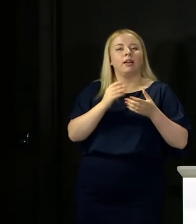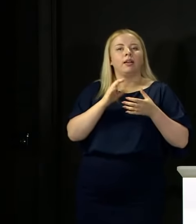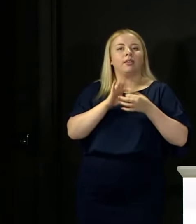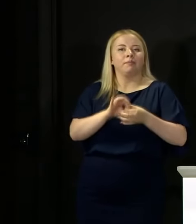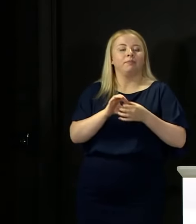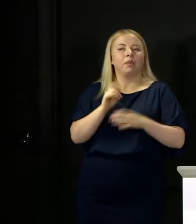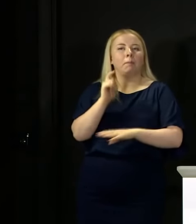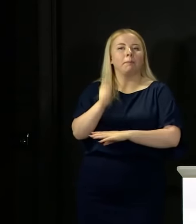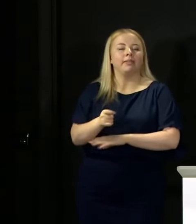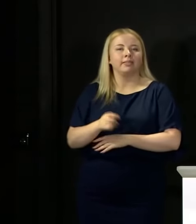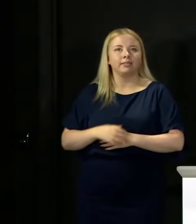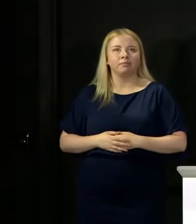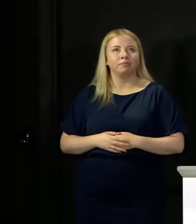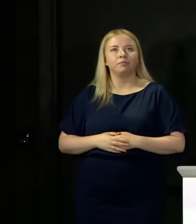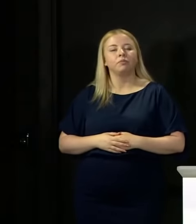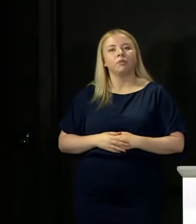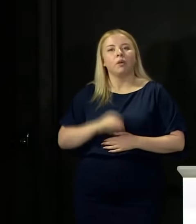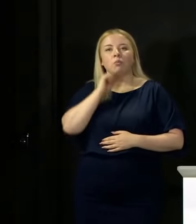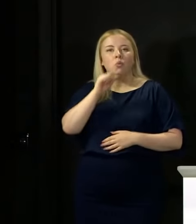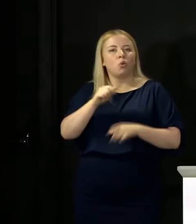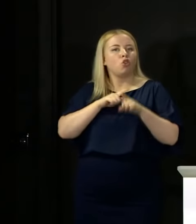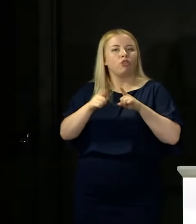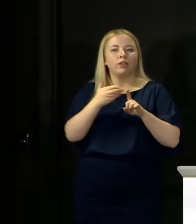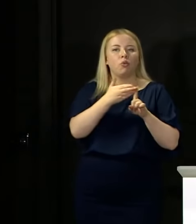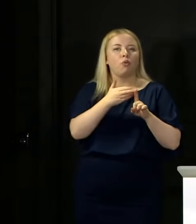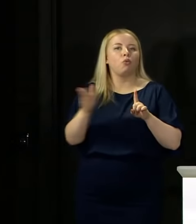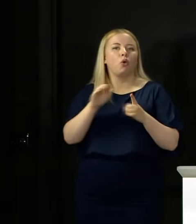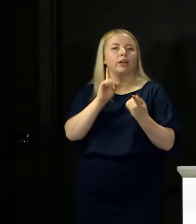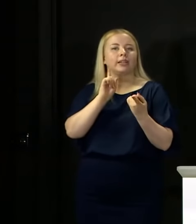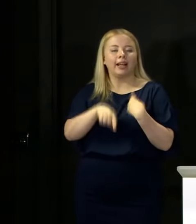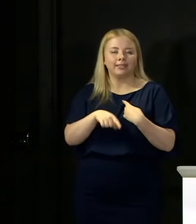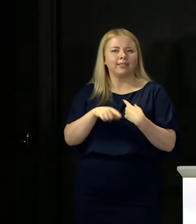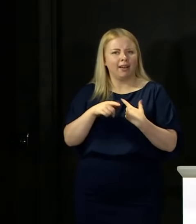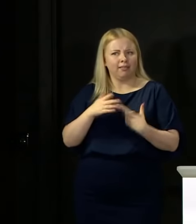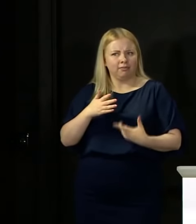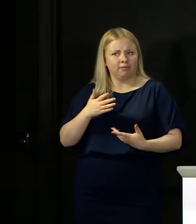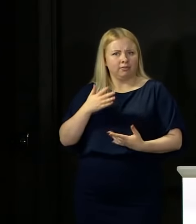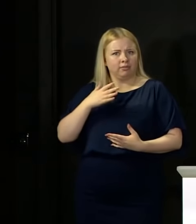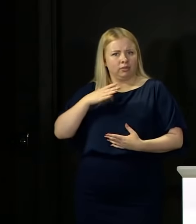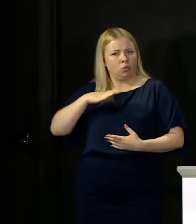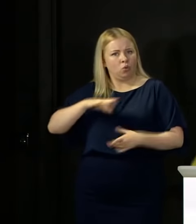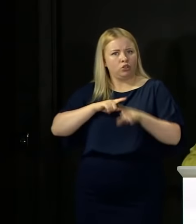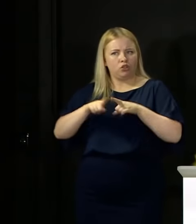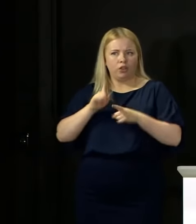It's not that I'm trying to avoid answering these questions, I try not to avoid answering questions in these briefings.